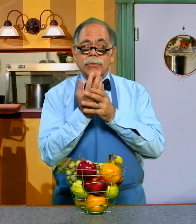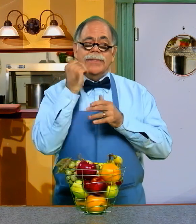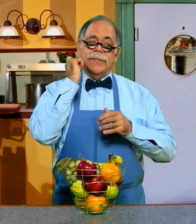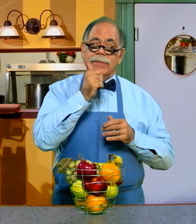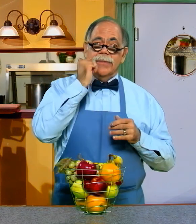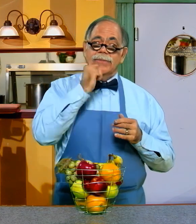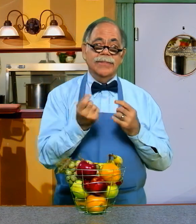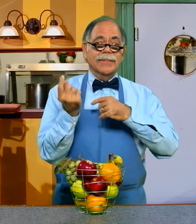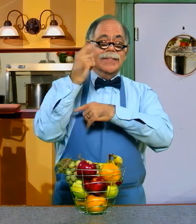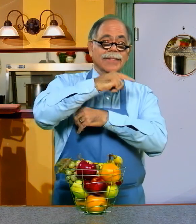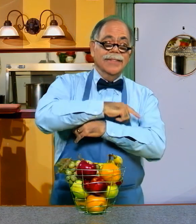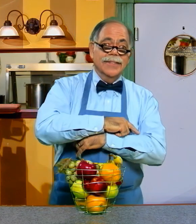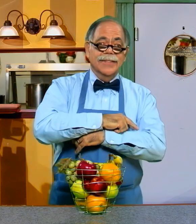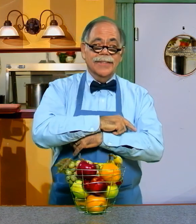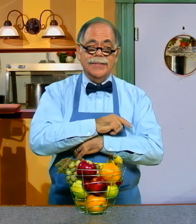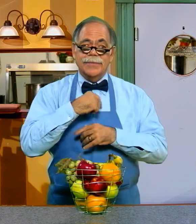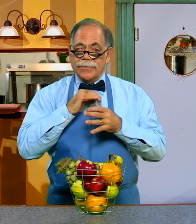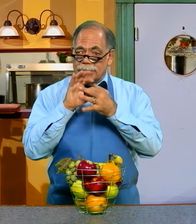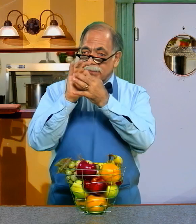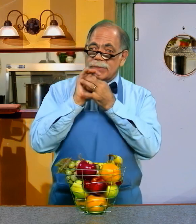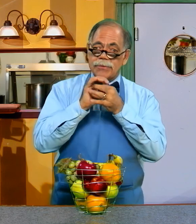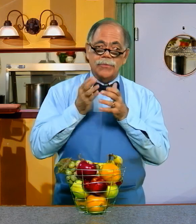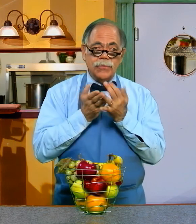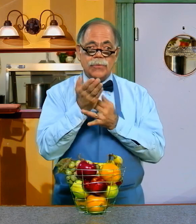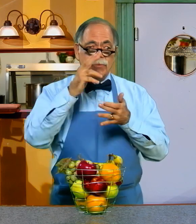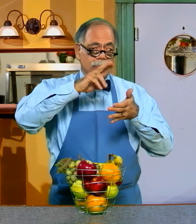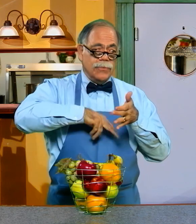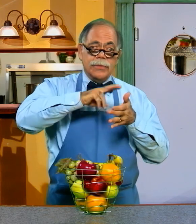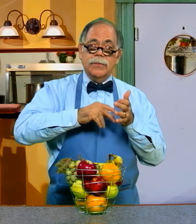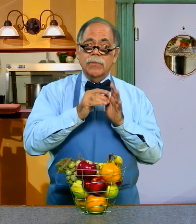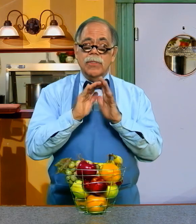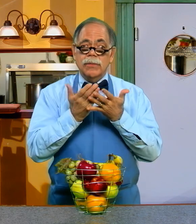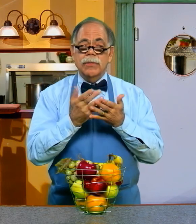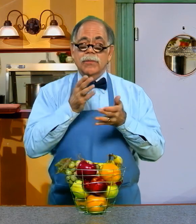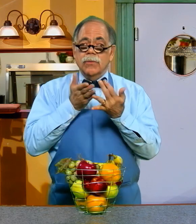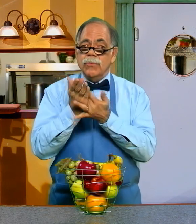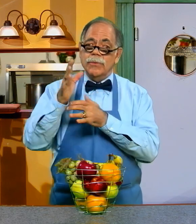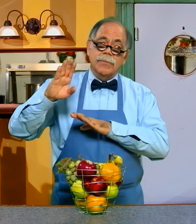WE DO THIS BY READING OUR BIBLE AND THROUGH OUR ACTIONS